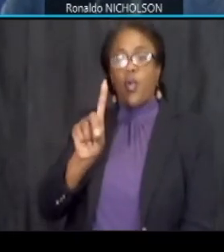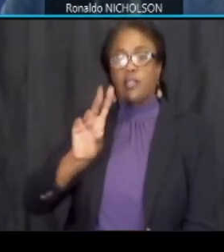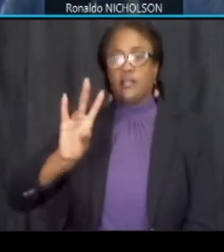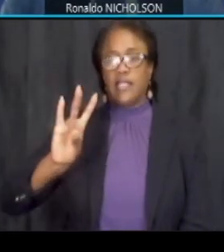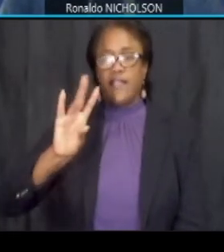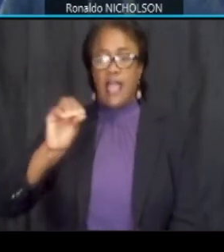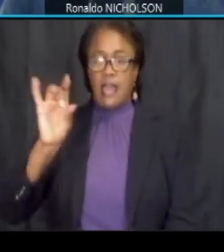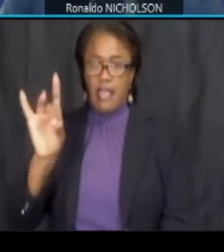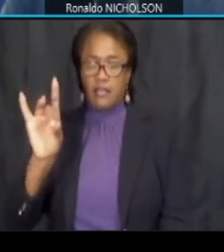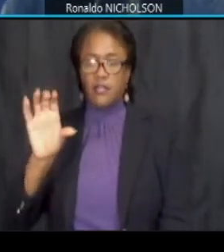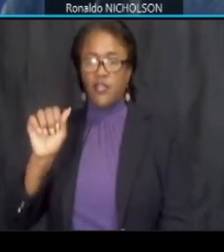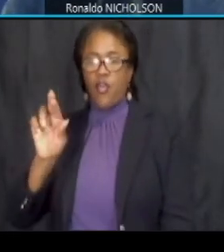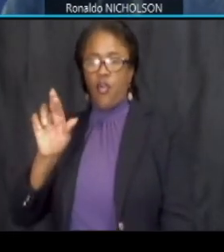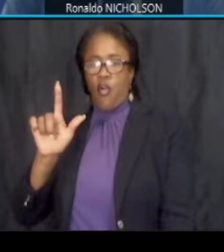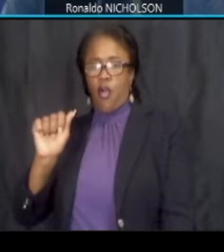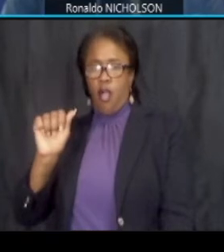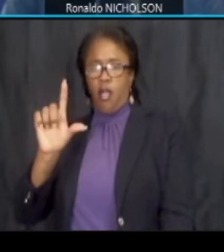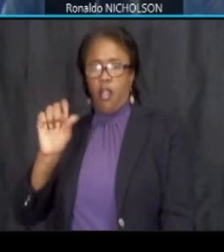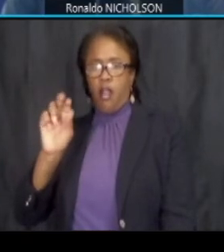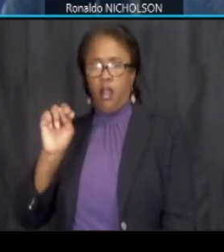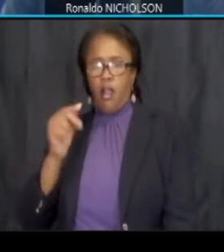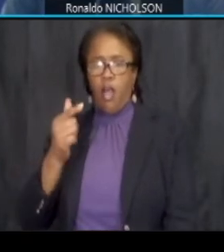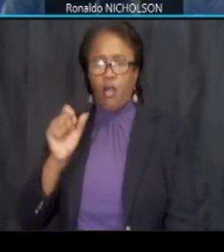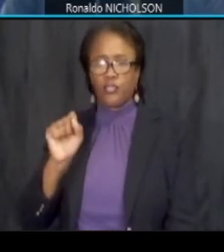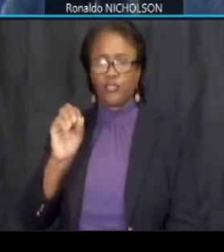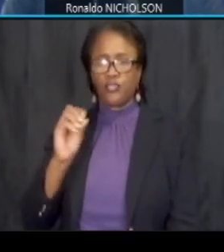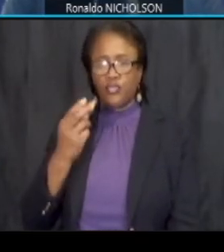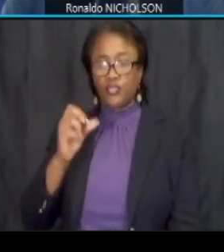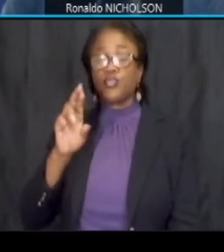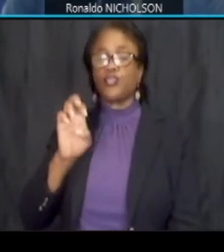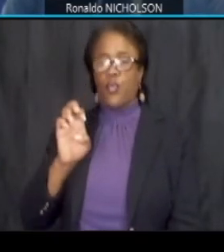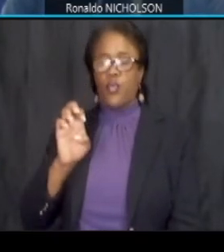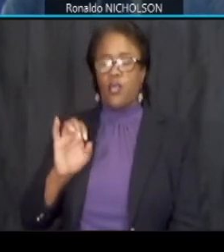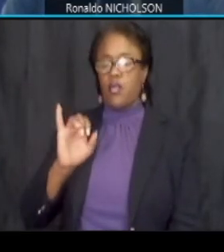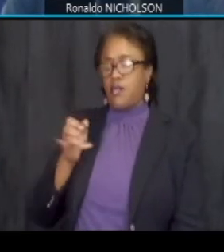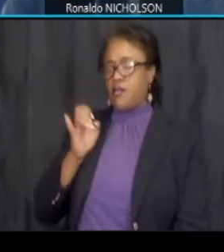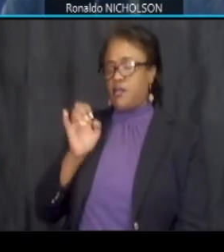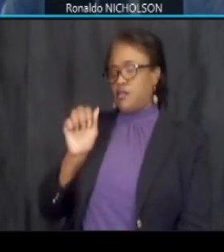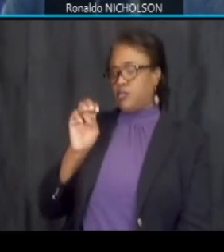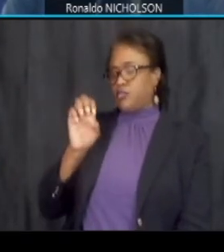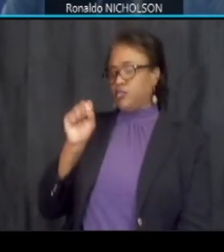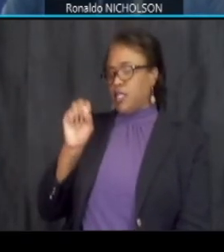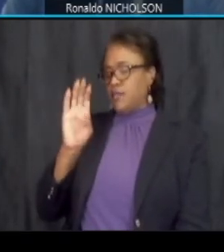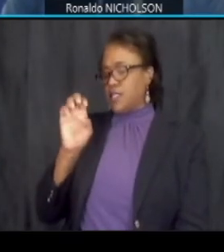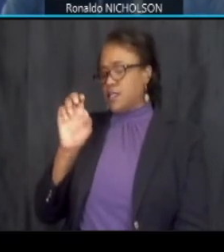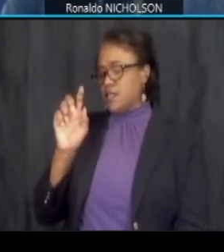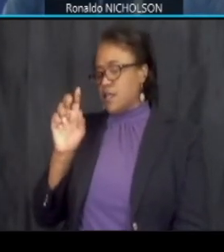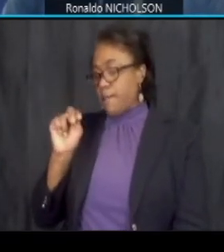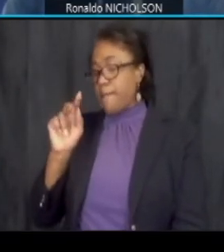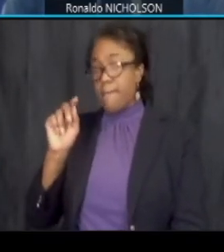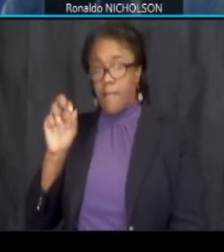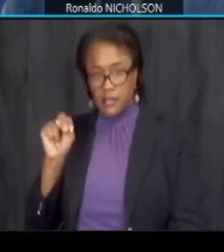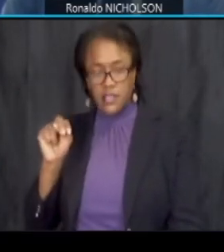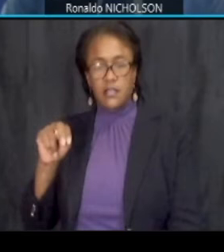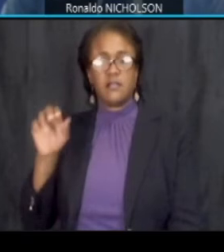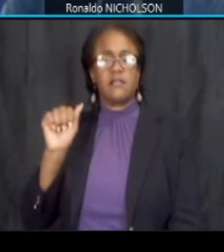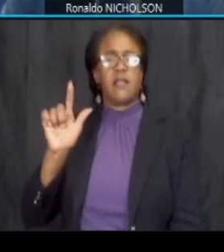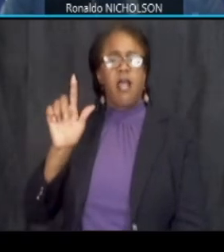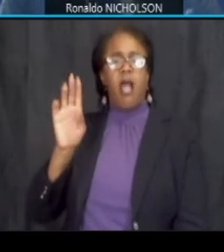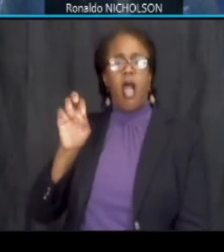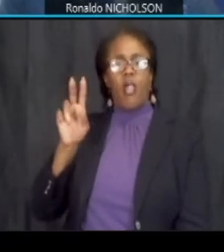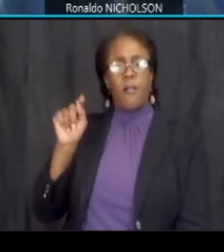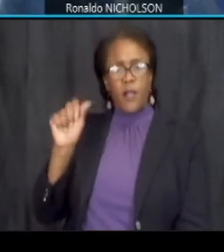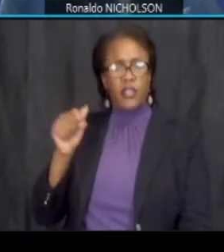carla longshore again with d-dot james benton derek snowden alberta paul and tommy paul